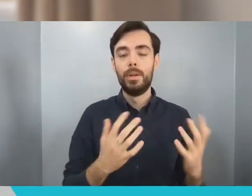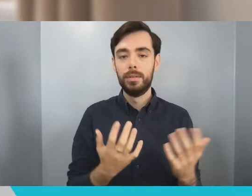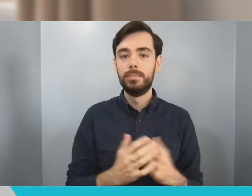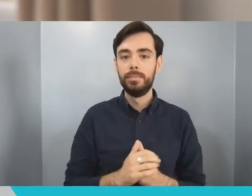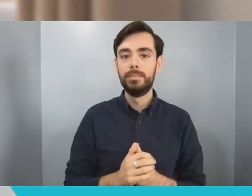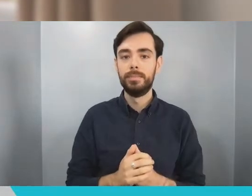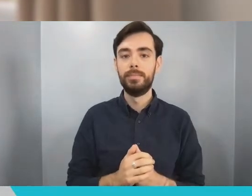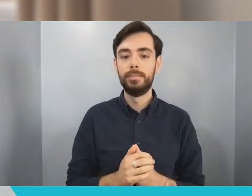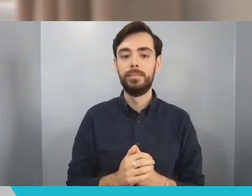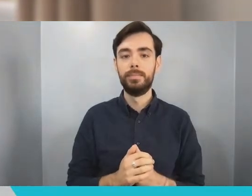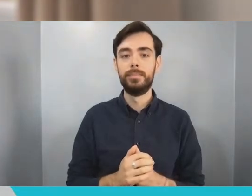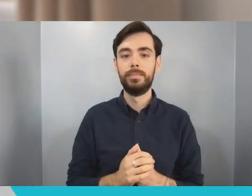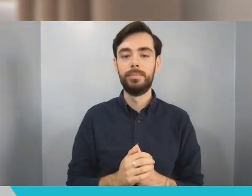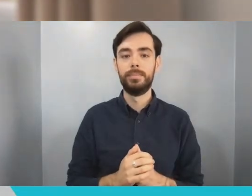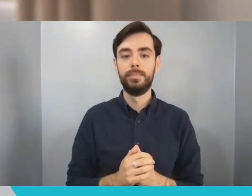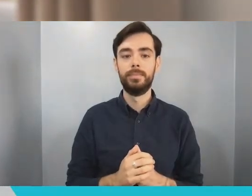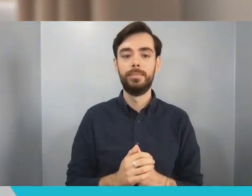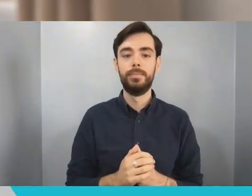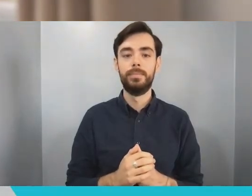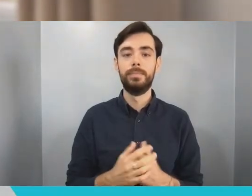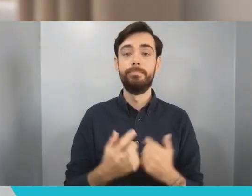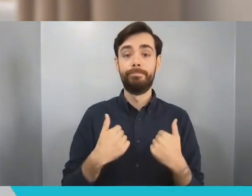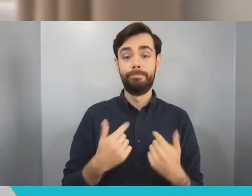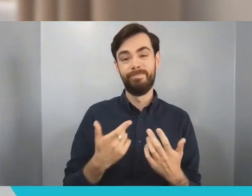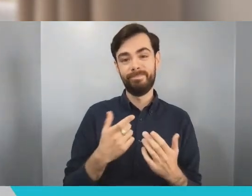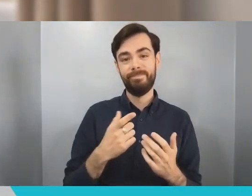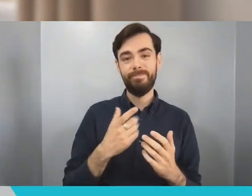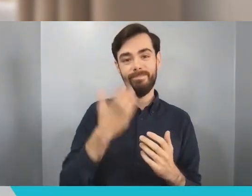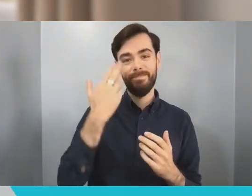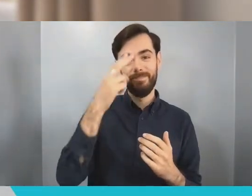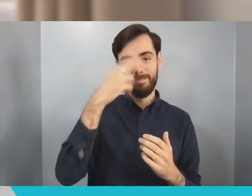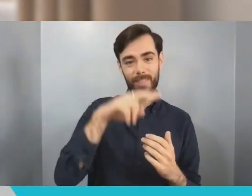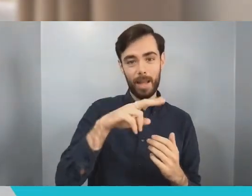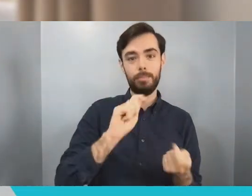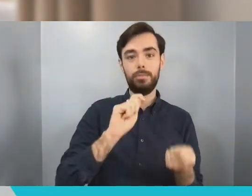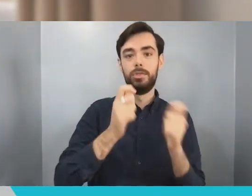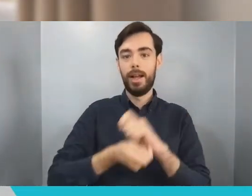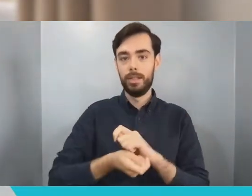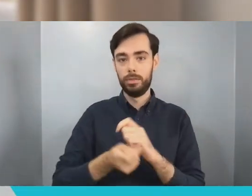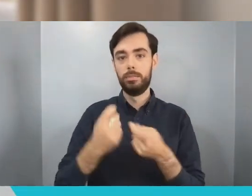we rebranded from Ultrahaptics to Ultraleap after making an acquisition of the world's